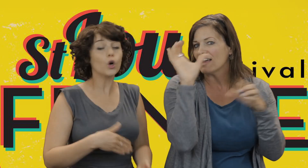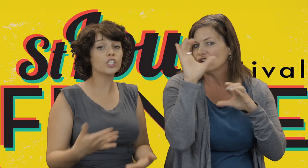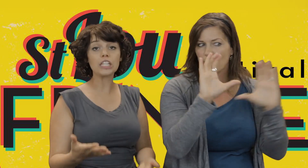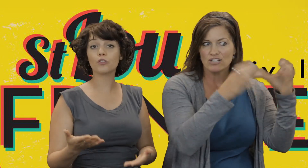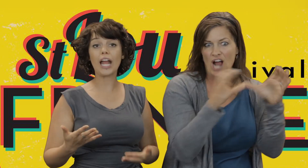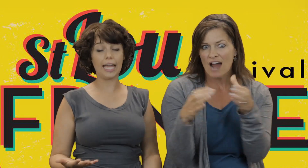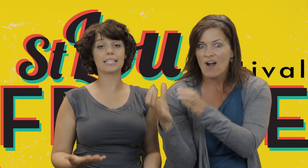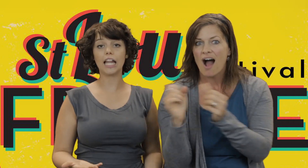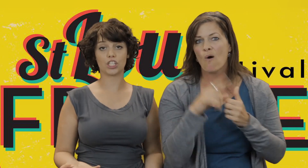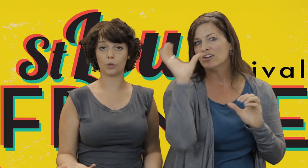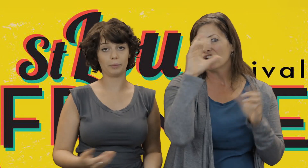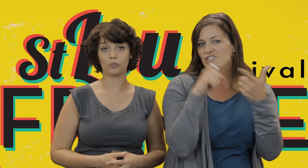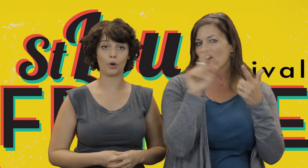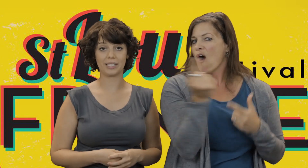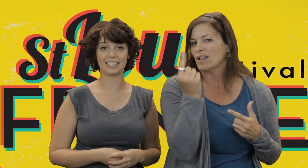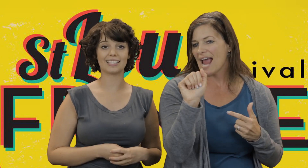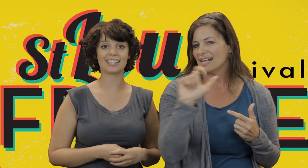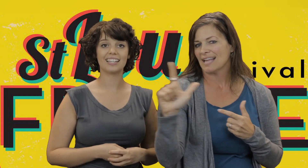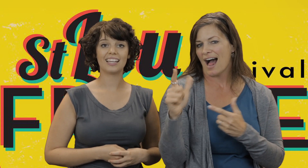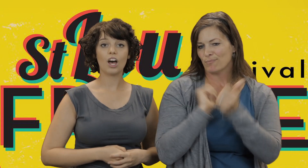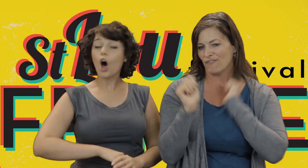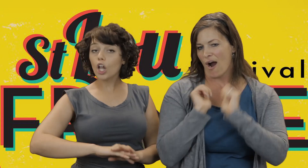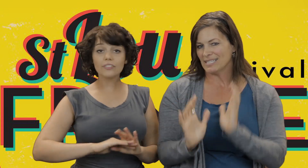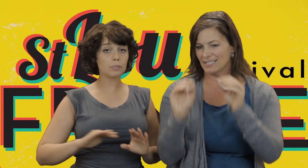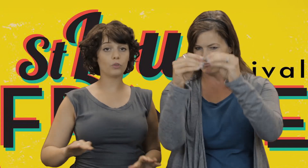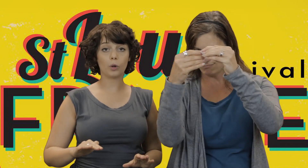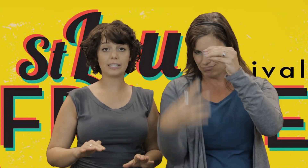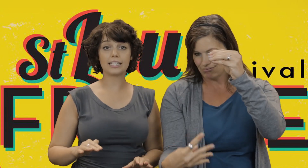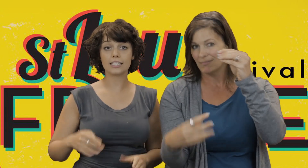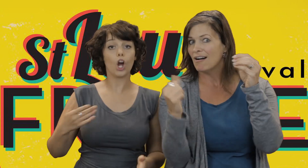or just for ASL interpreter performances.